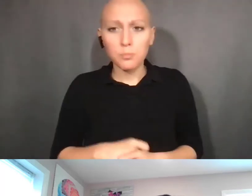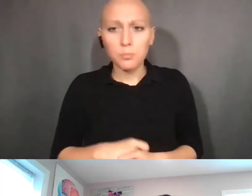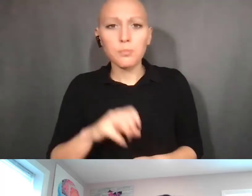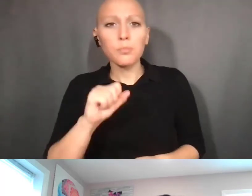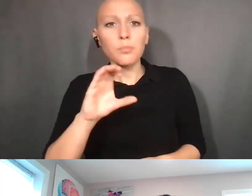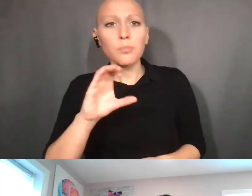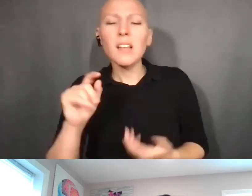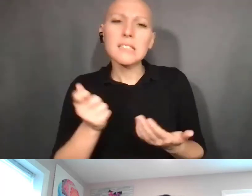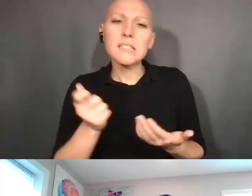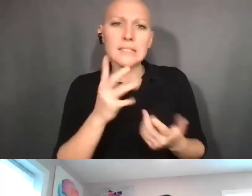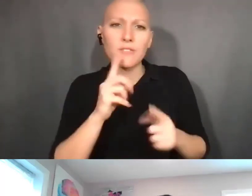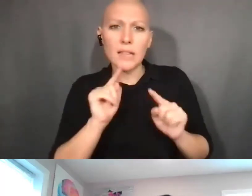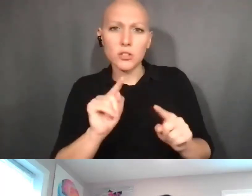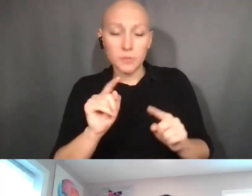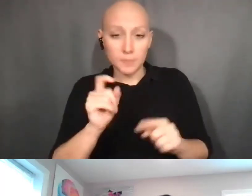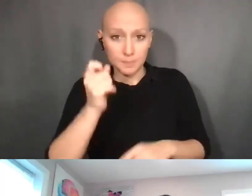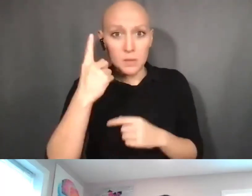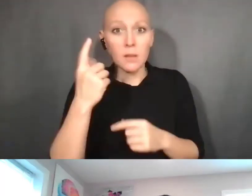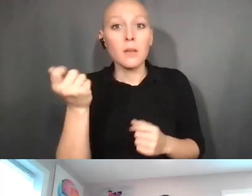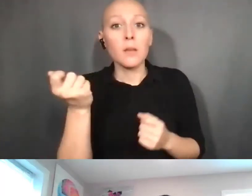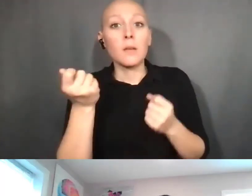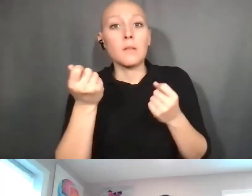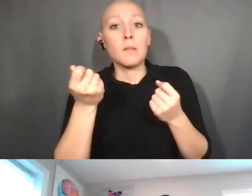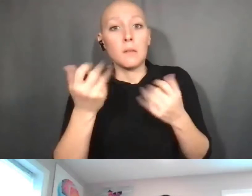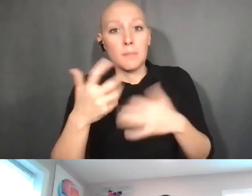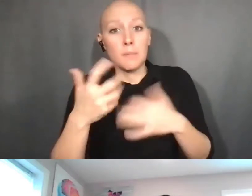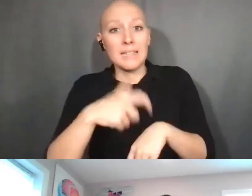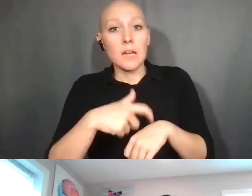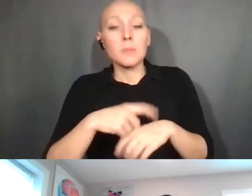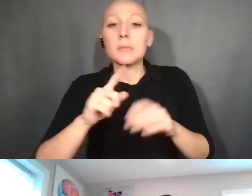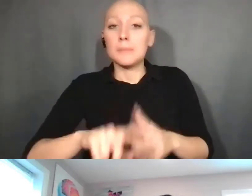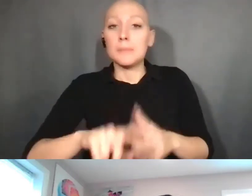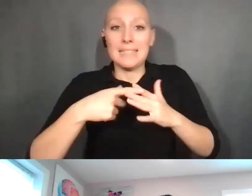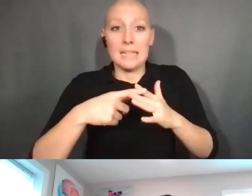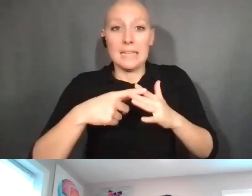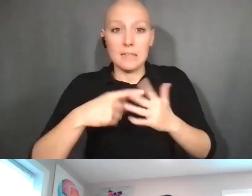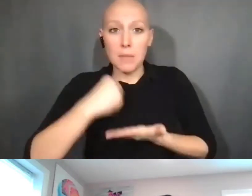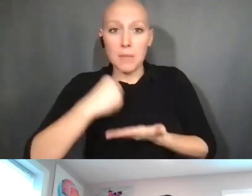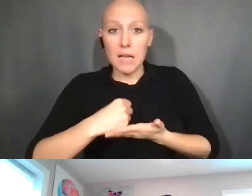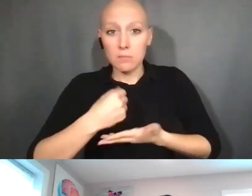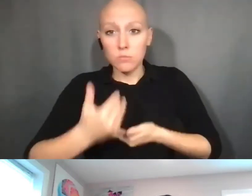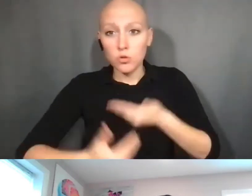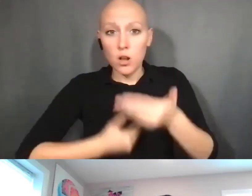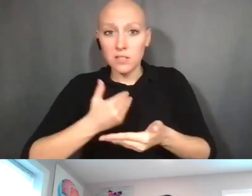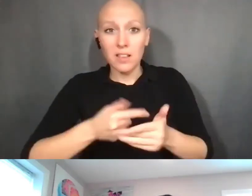Many times the beginning of the patent process starts with first having that invention